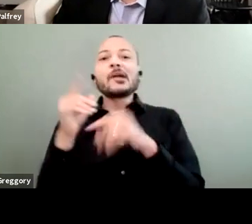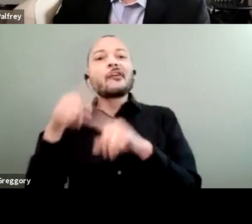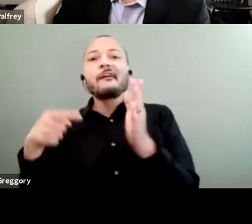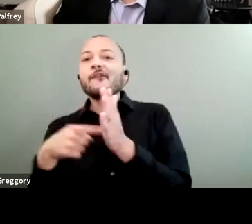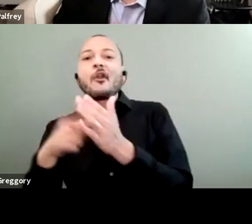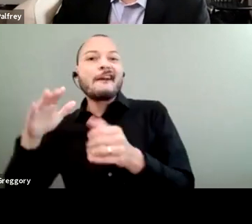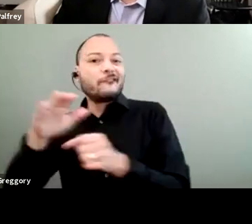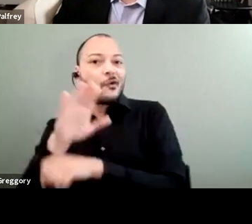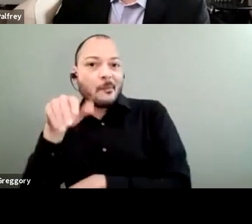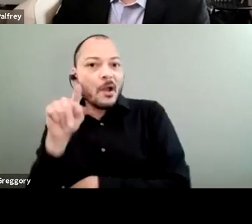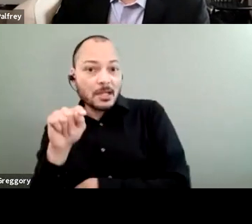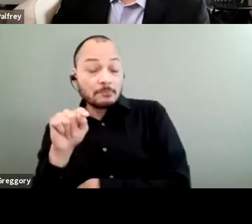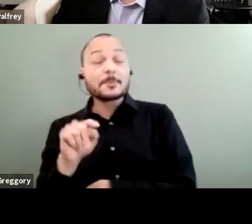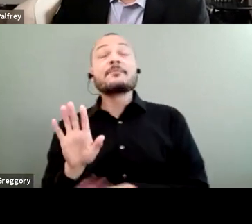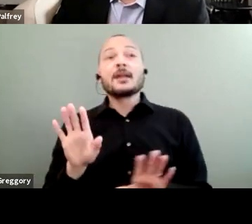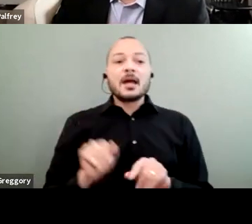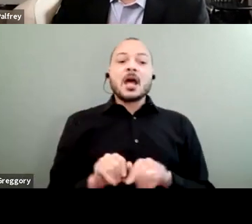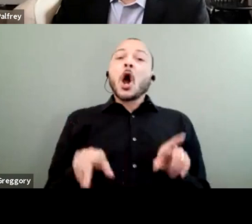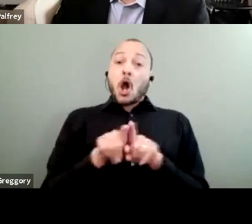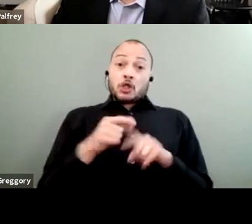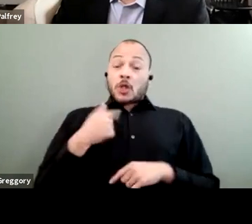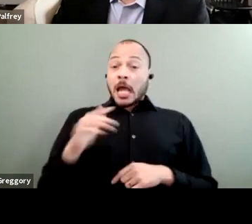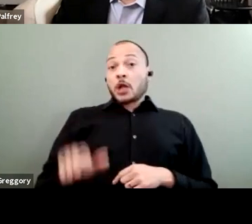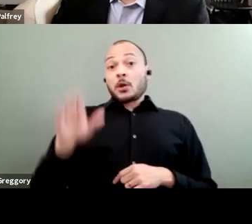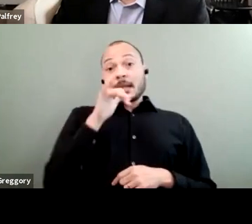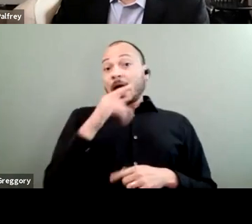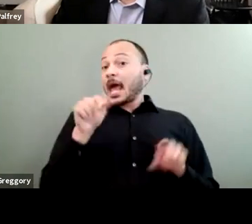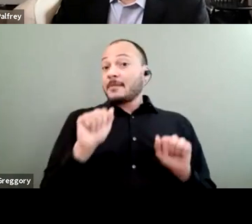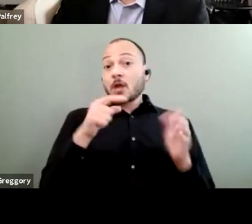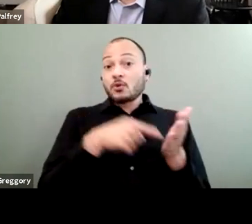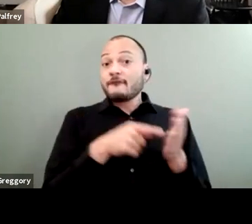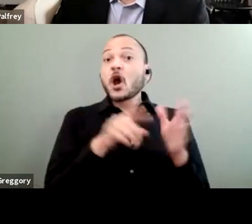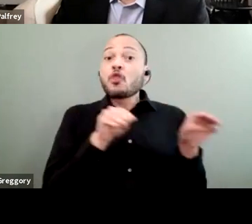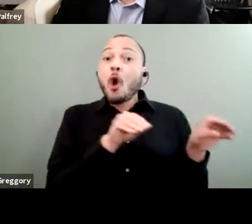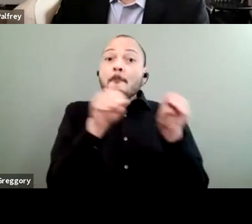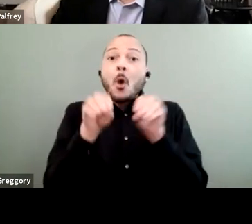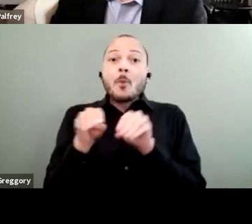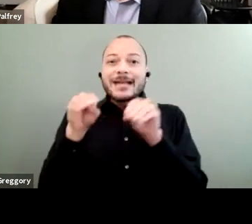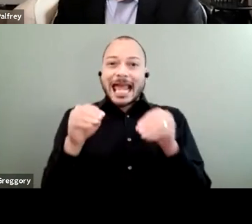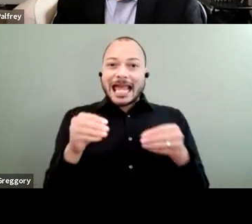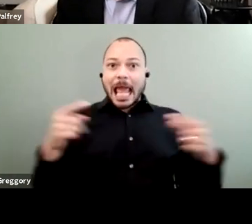I also grew up not being able to afford the mobility devices that I needed, because of my disability.